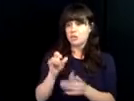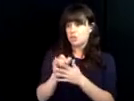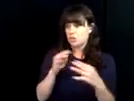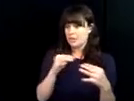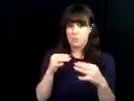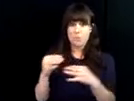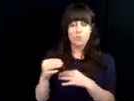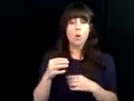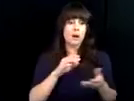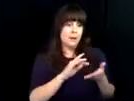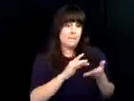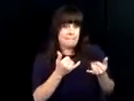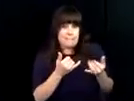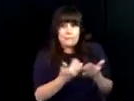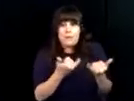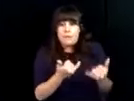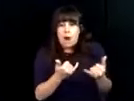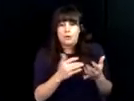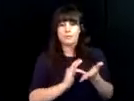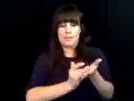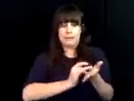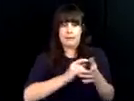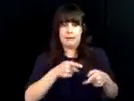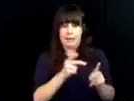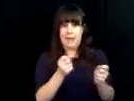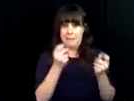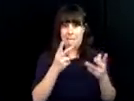America can trace its roots back to World War 1.